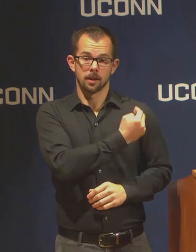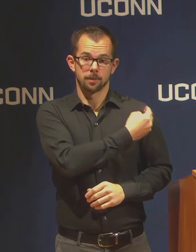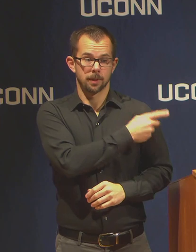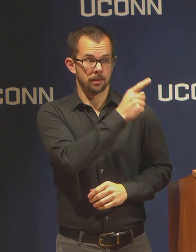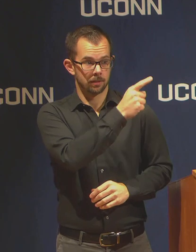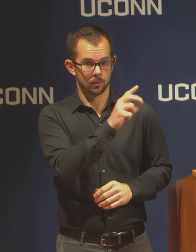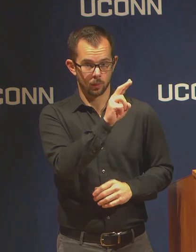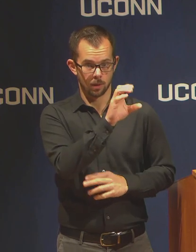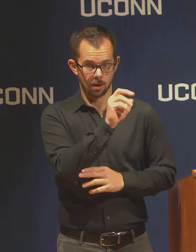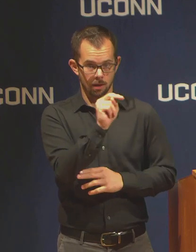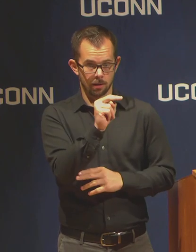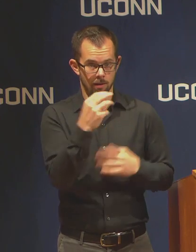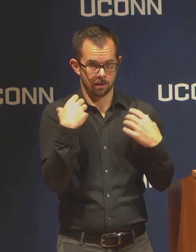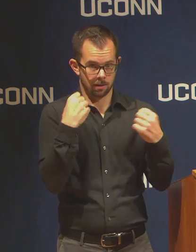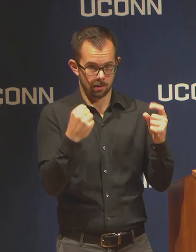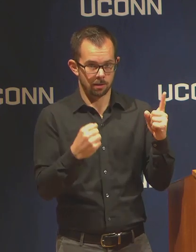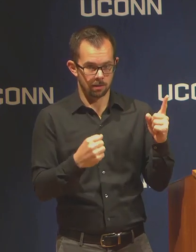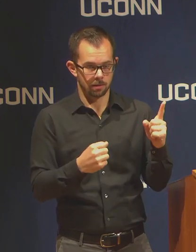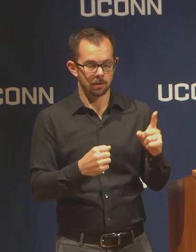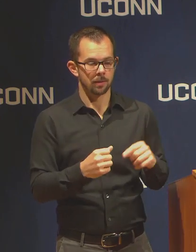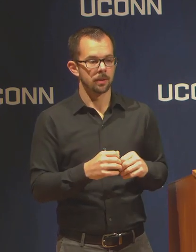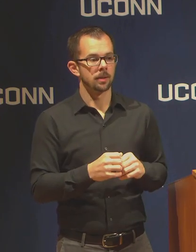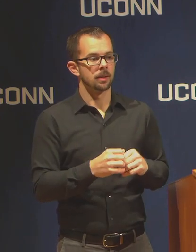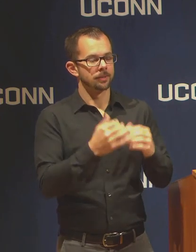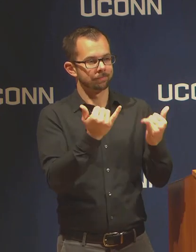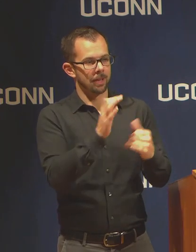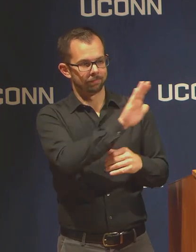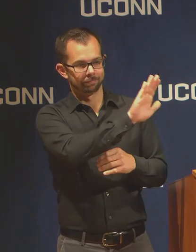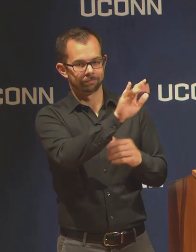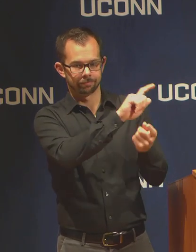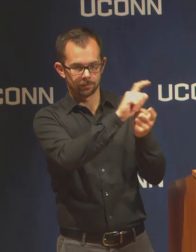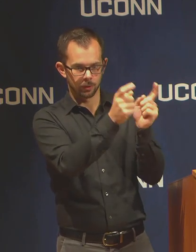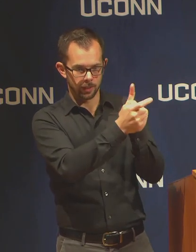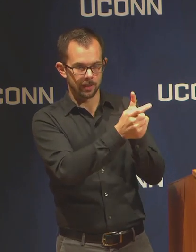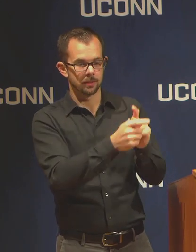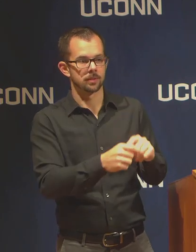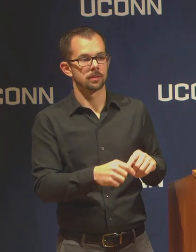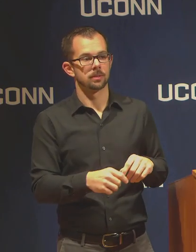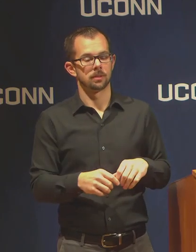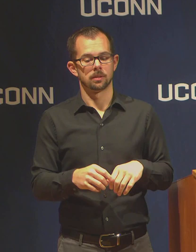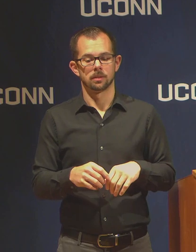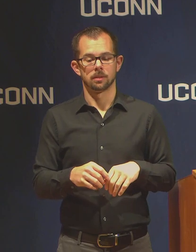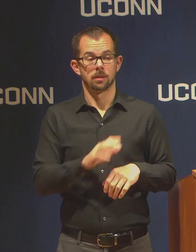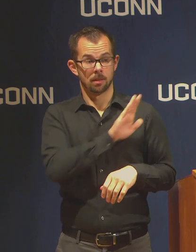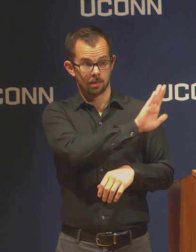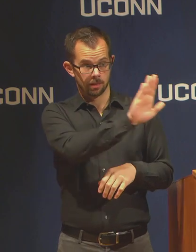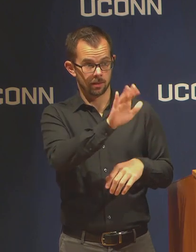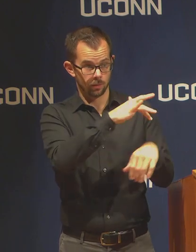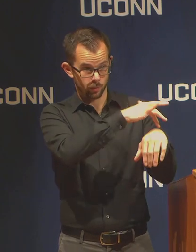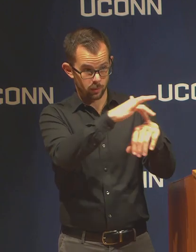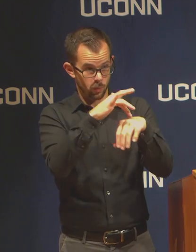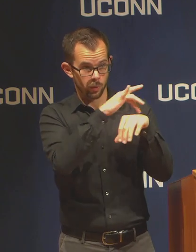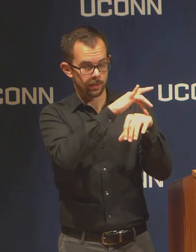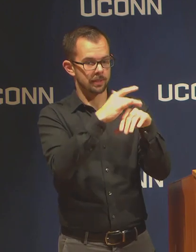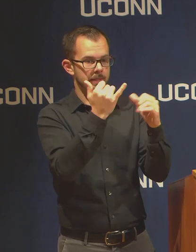a focus to shift resources toward emergent care.